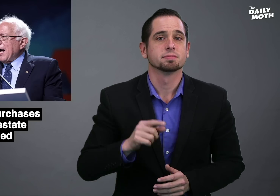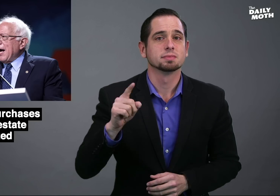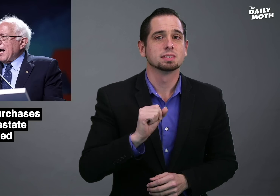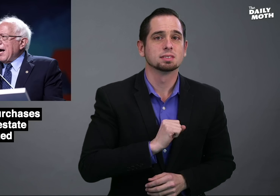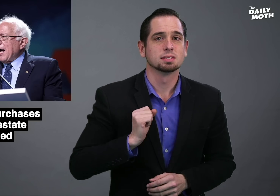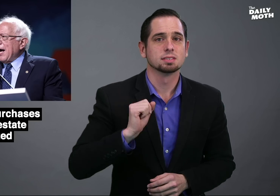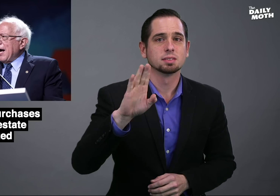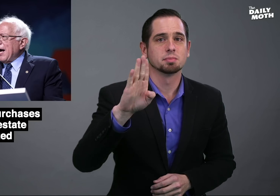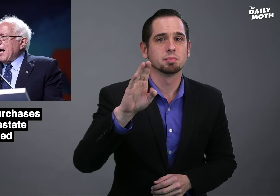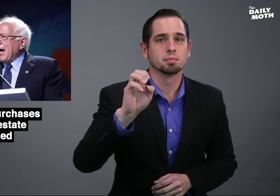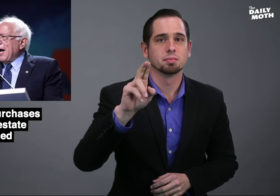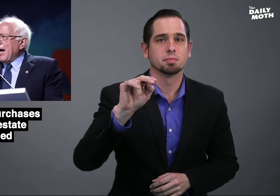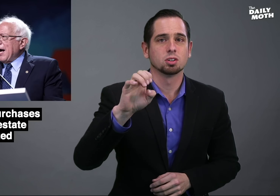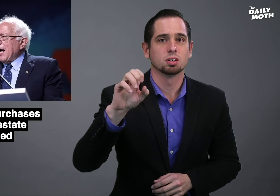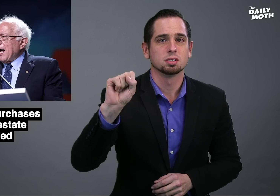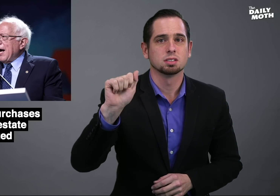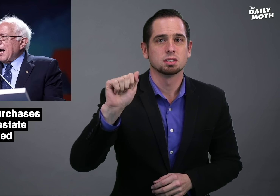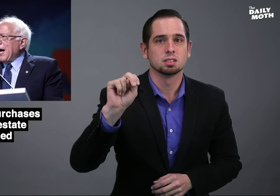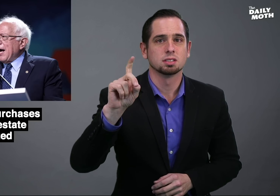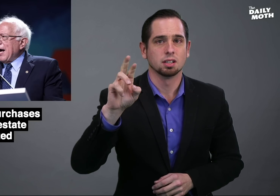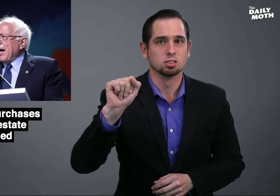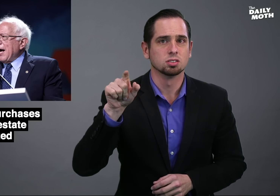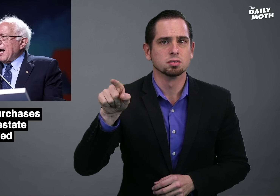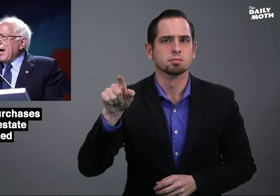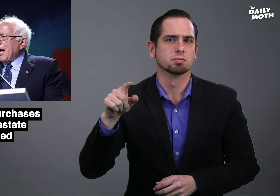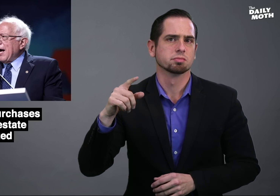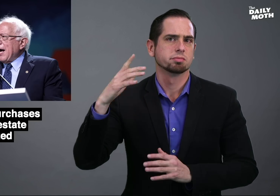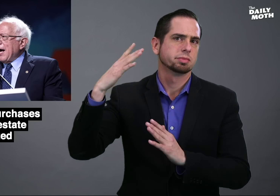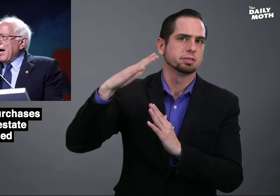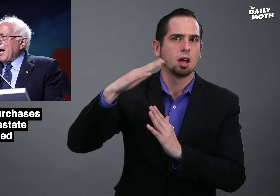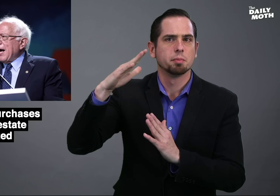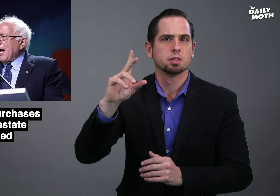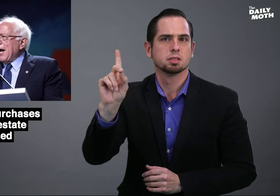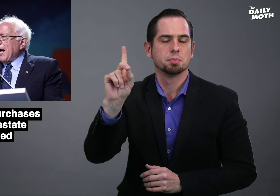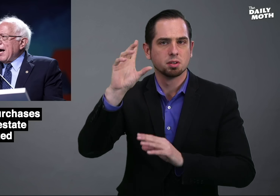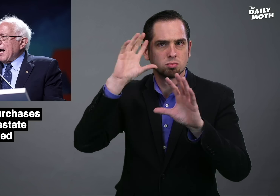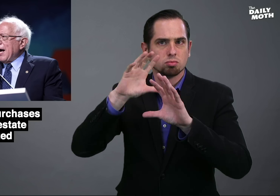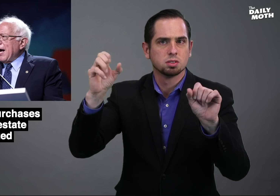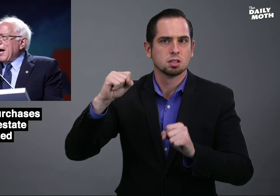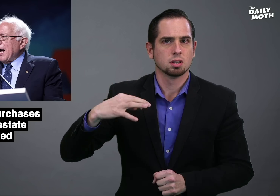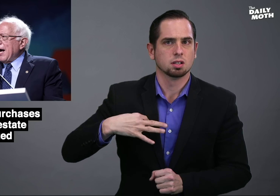Sen. Bernie Sanders, who is a top Democratic presidential